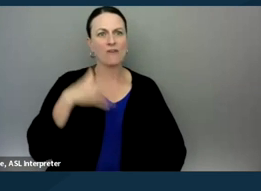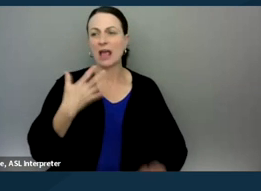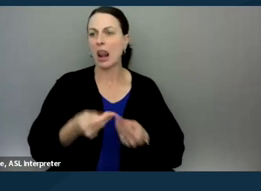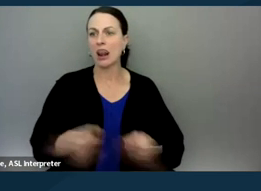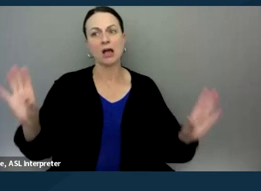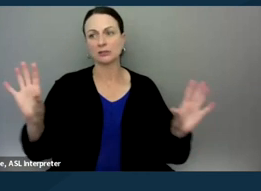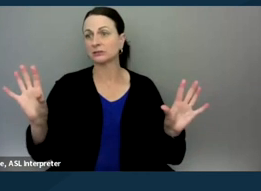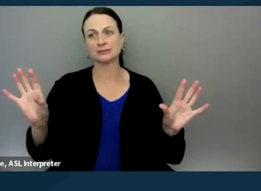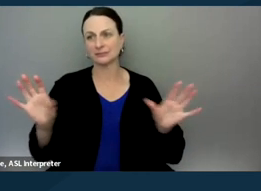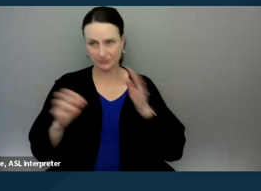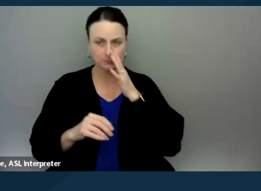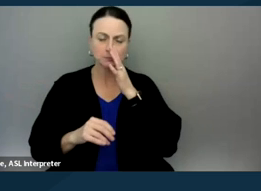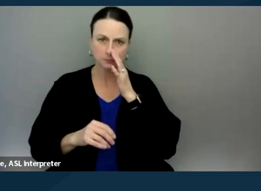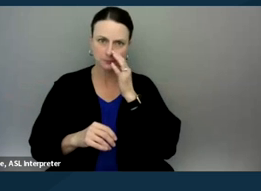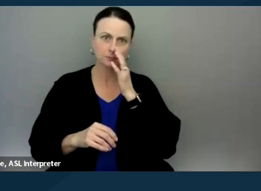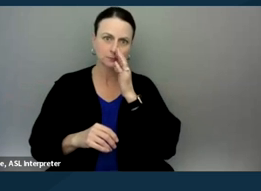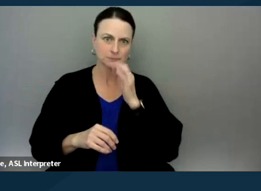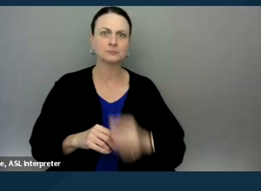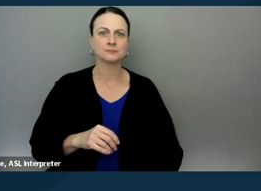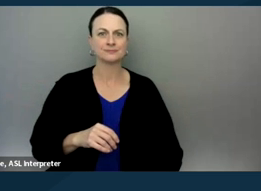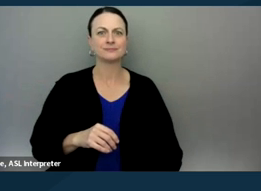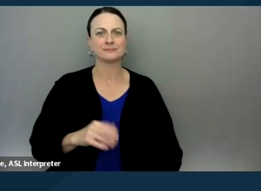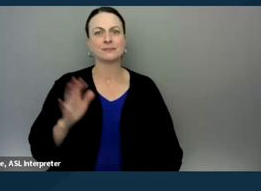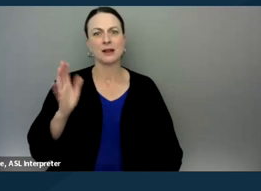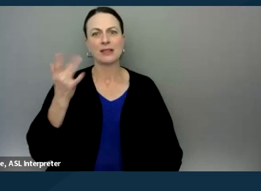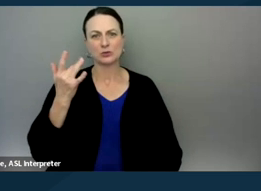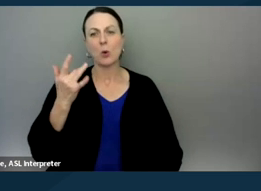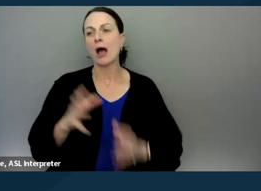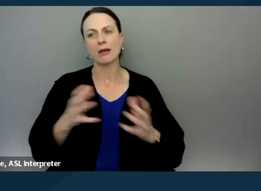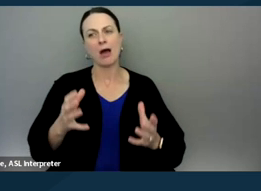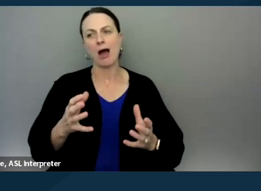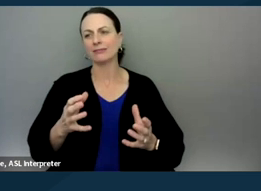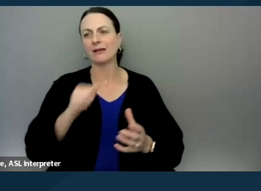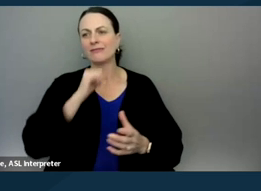And I think that's exactly right. I think that's where a lot of the non-attorney advocates can be